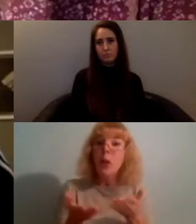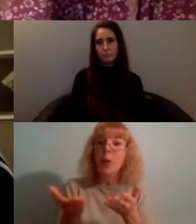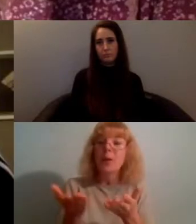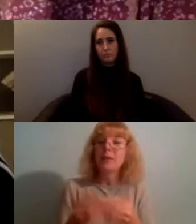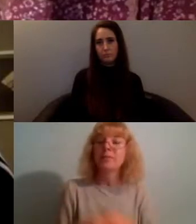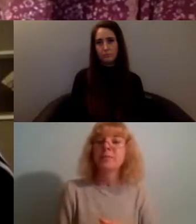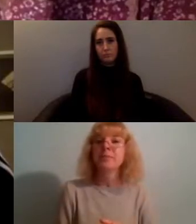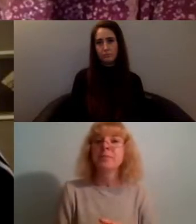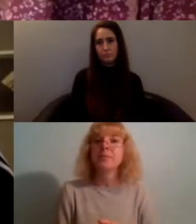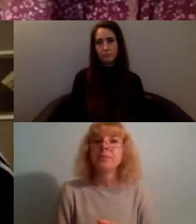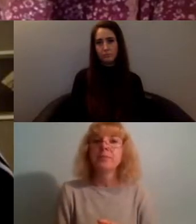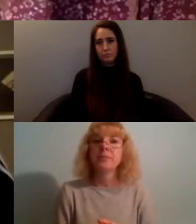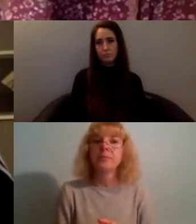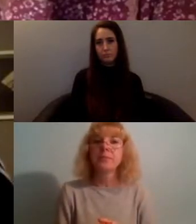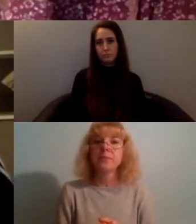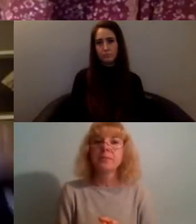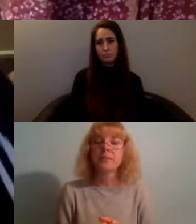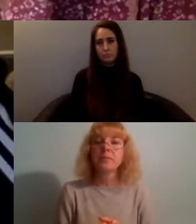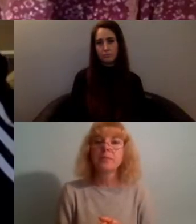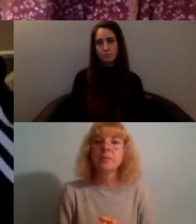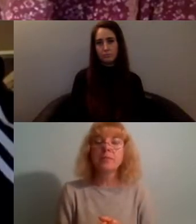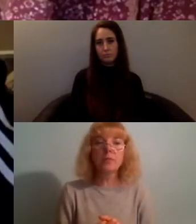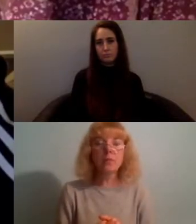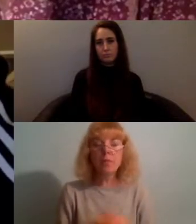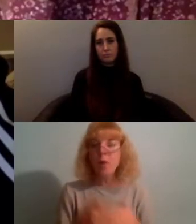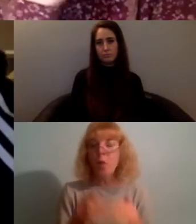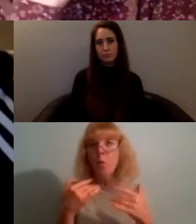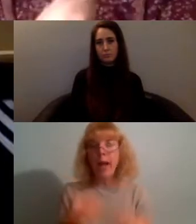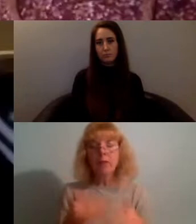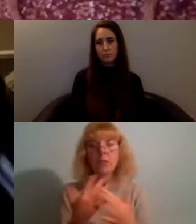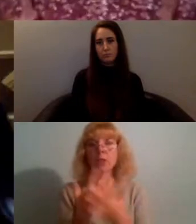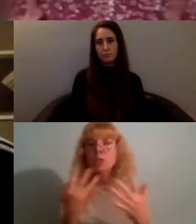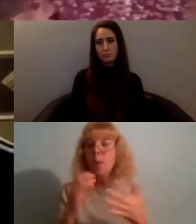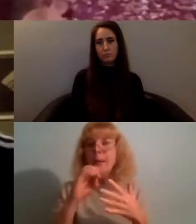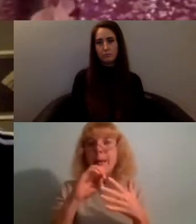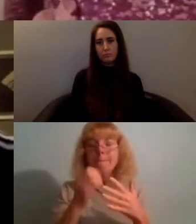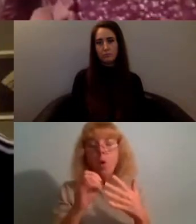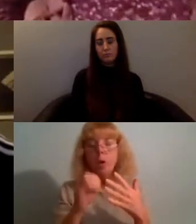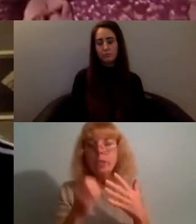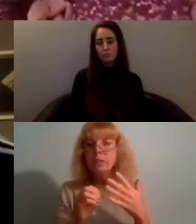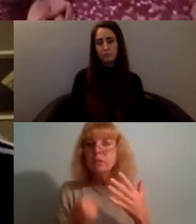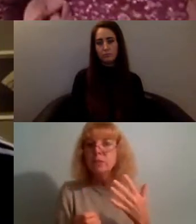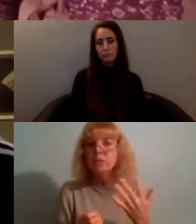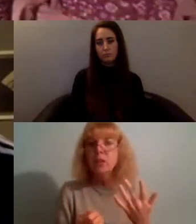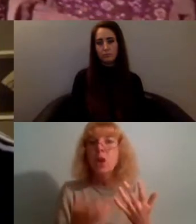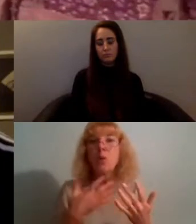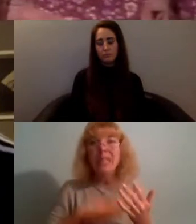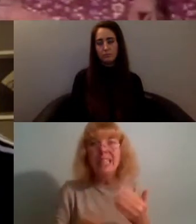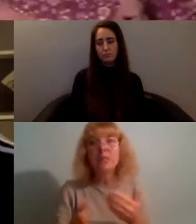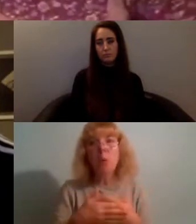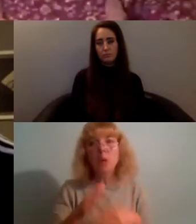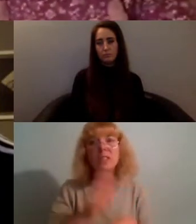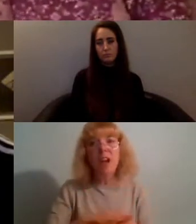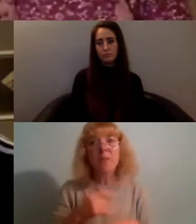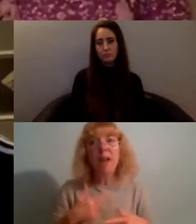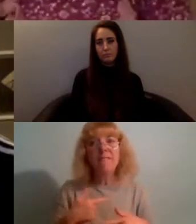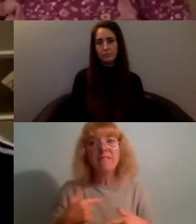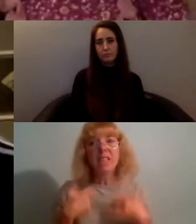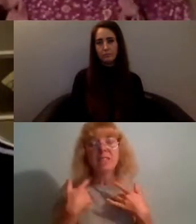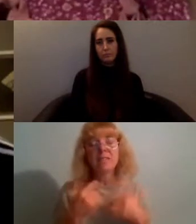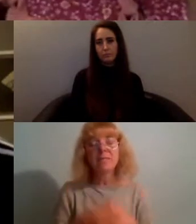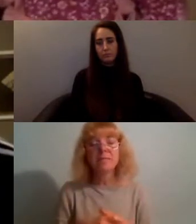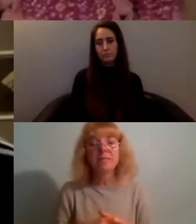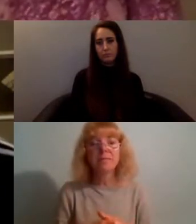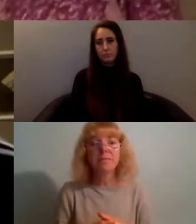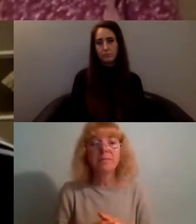um yeah wow like so many points I feel like we need a lot more time maybe even something that